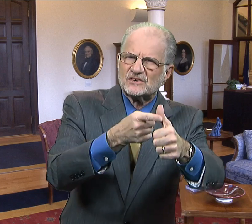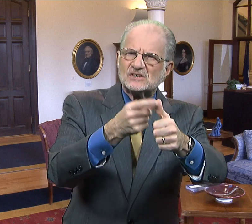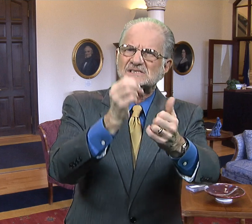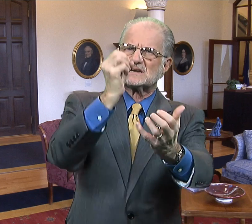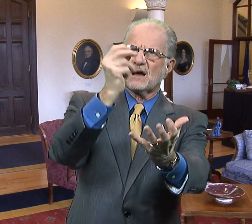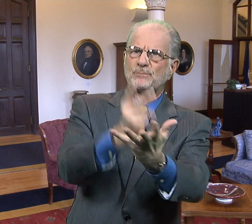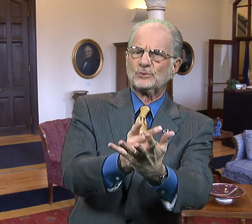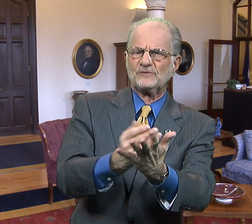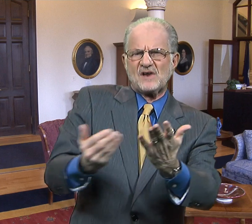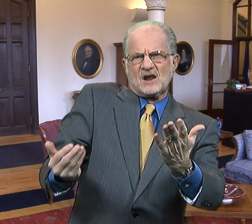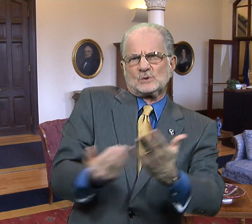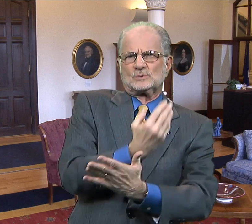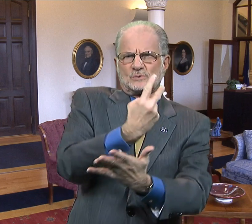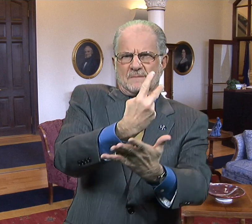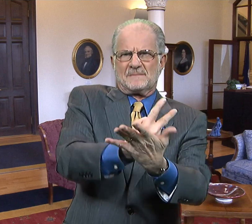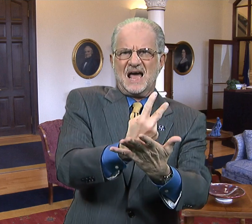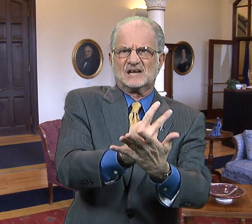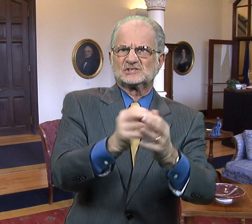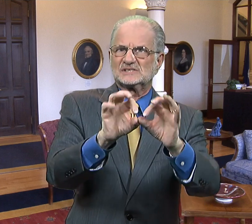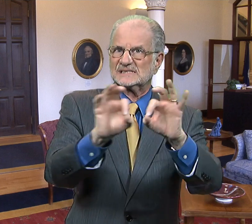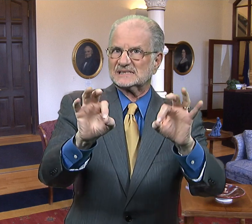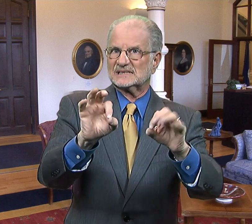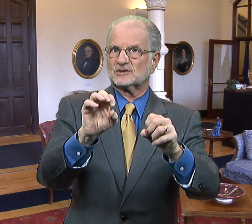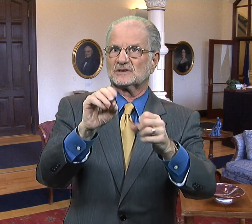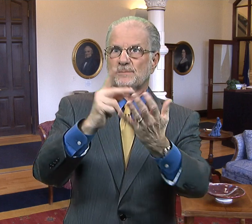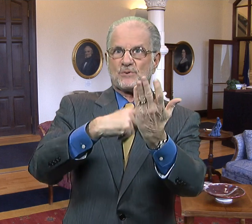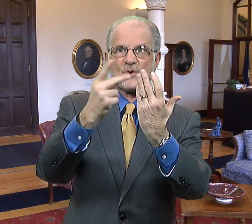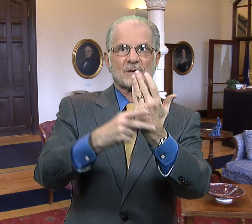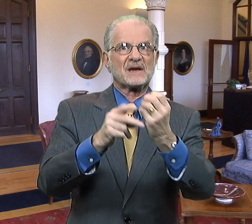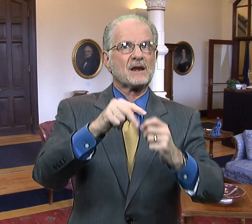First, it approved a new master's degree program